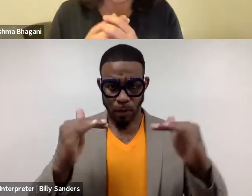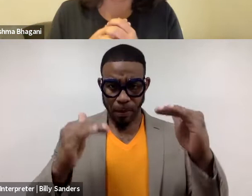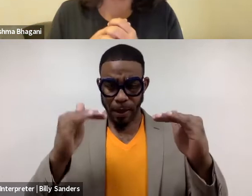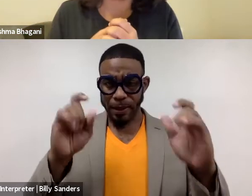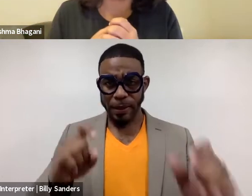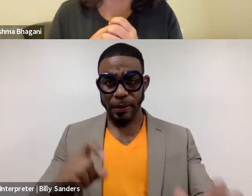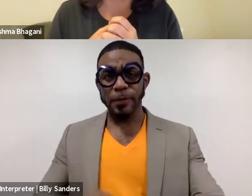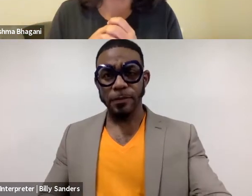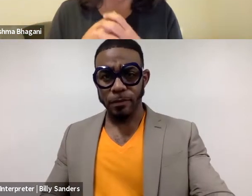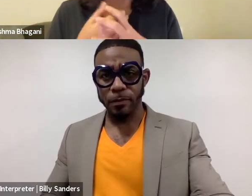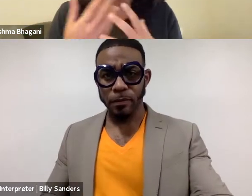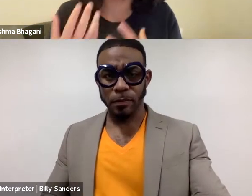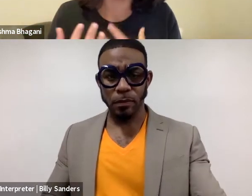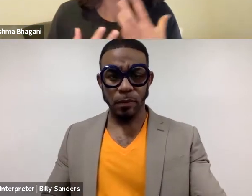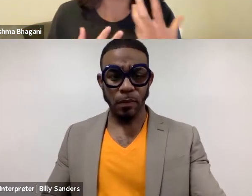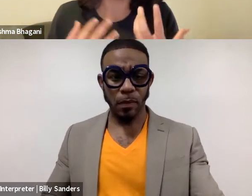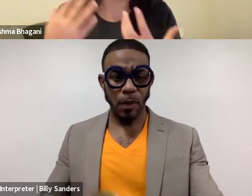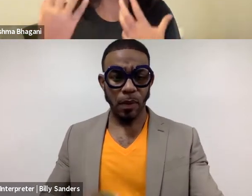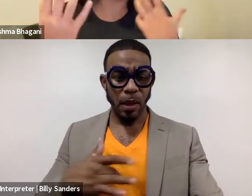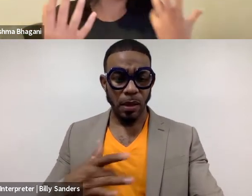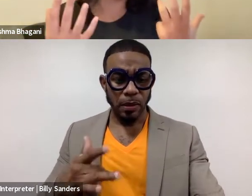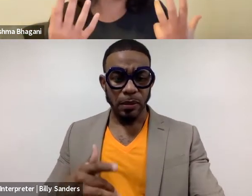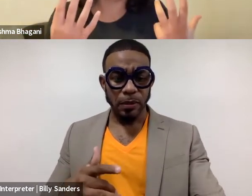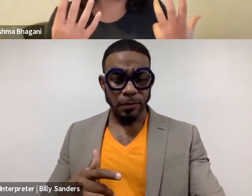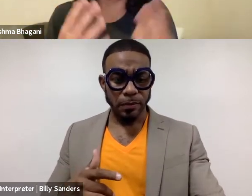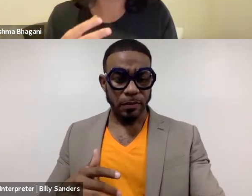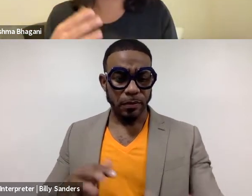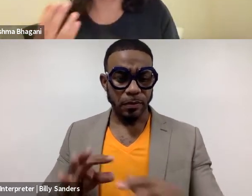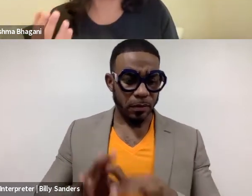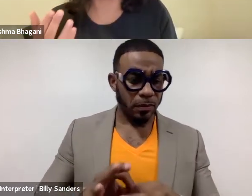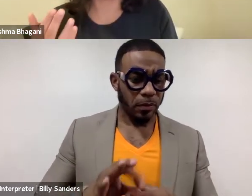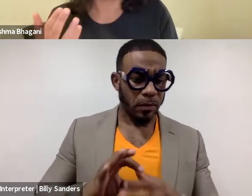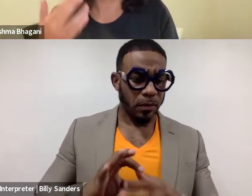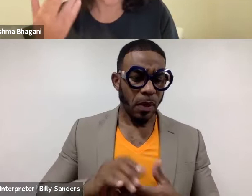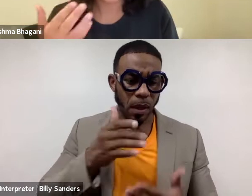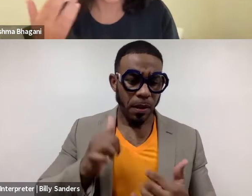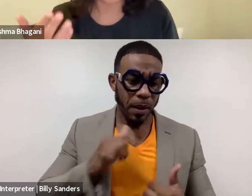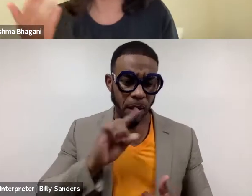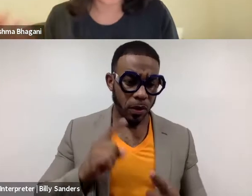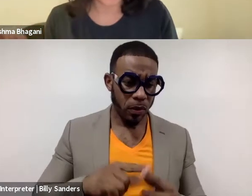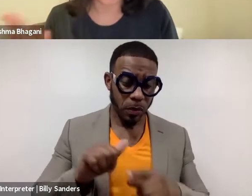and I tend to lean towards collaborations that allow me not only to practice how to teach